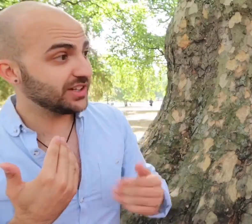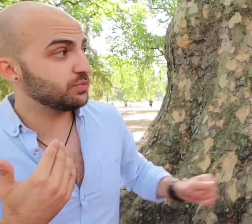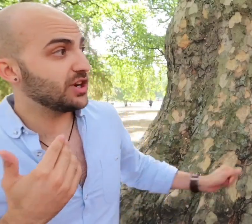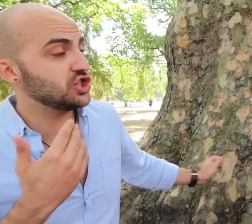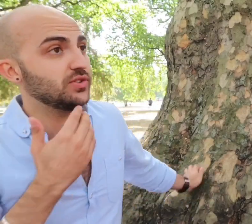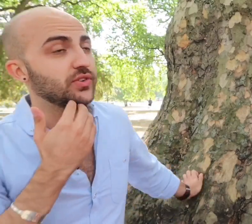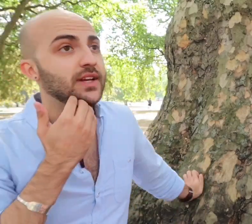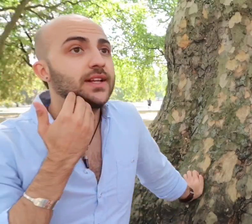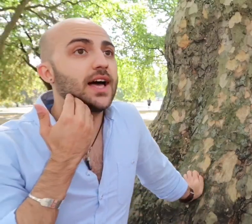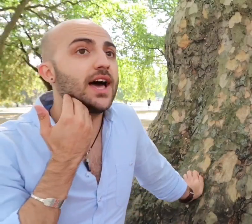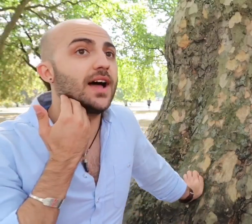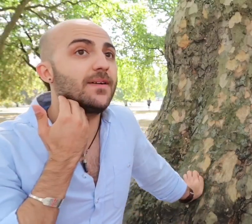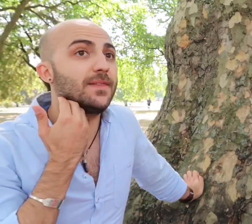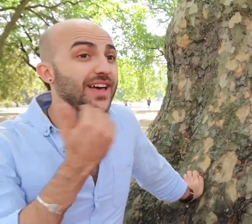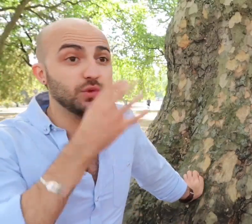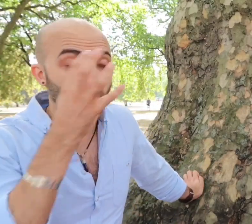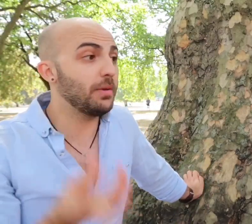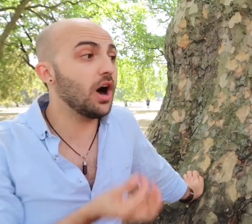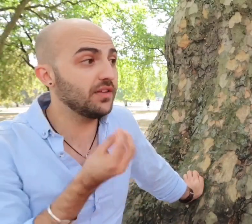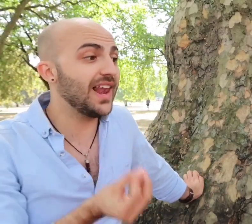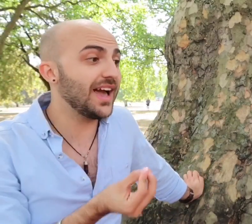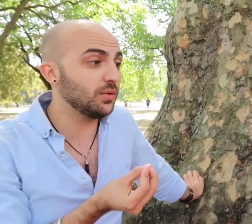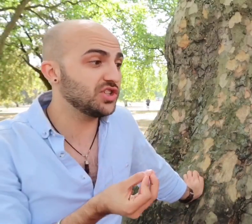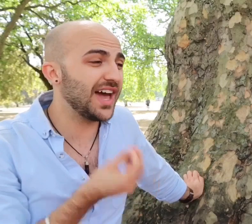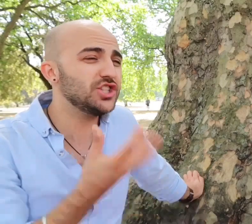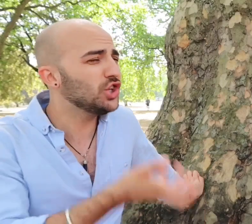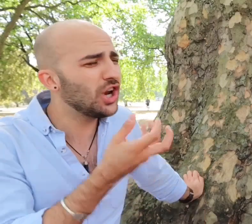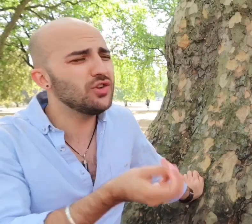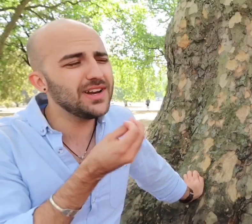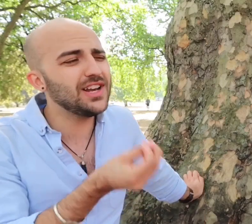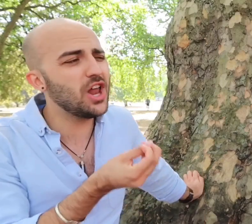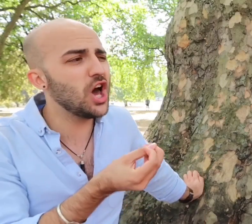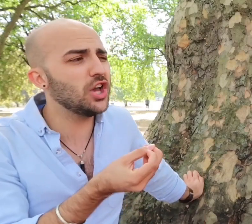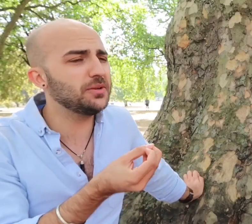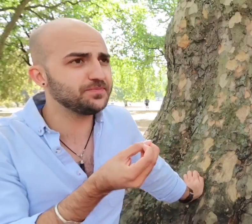expressions and that's whats apart of the language and actually you can only really learn